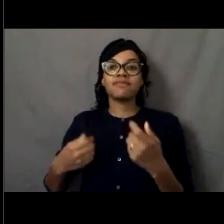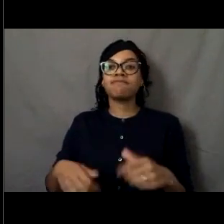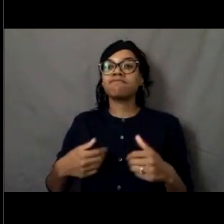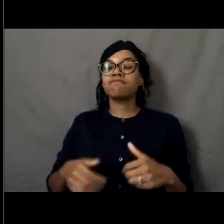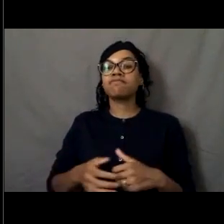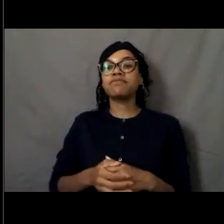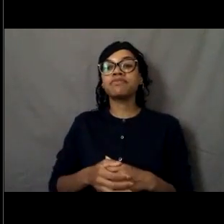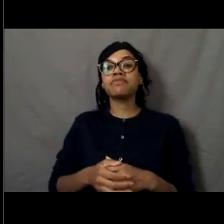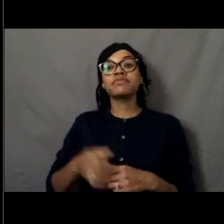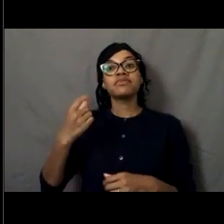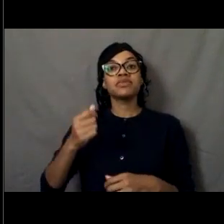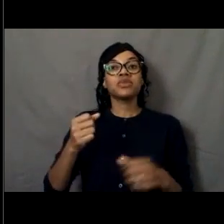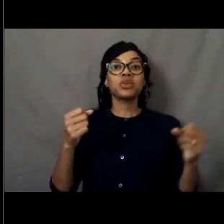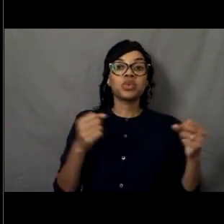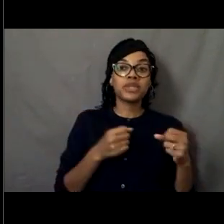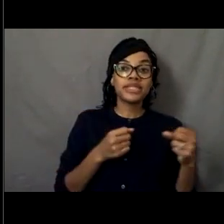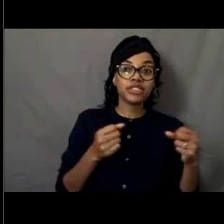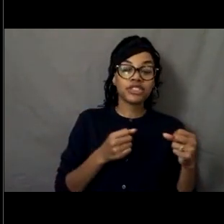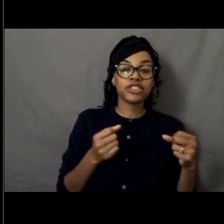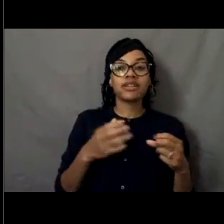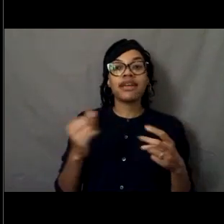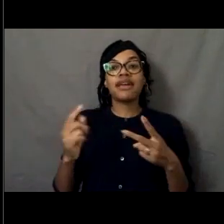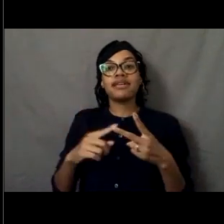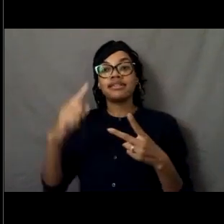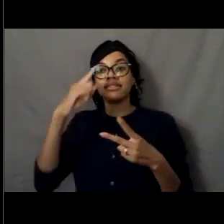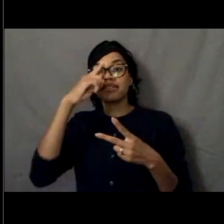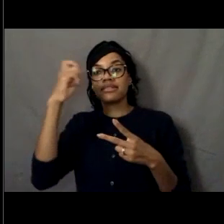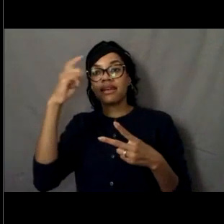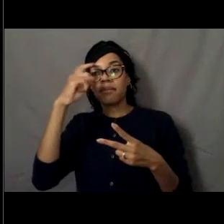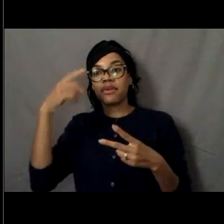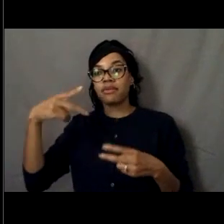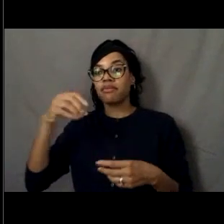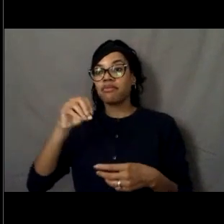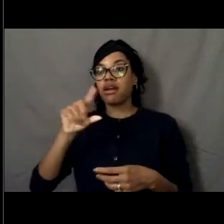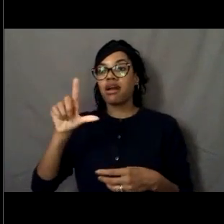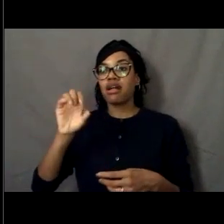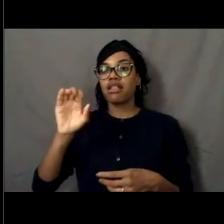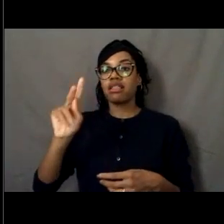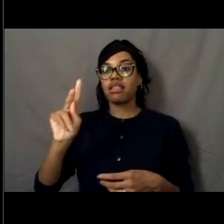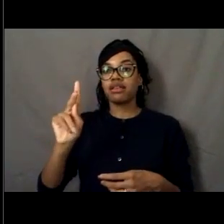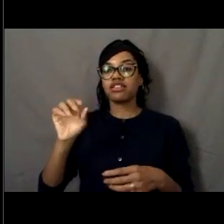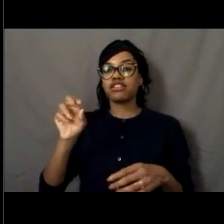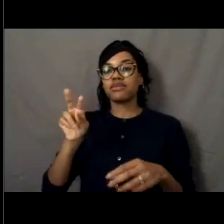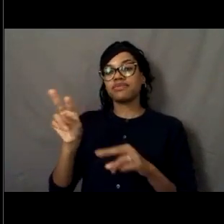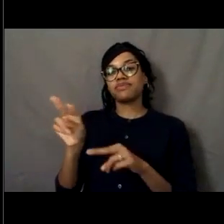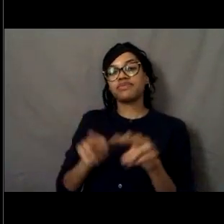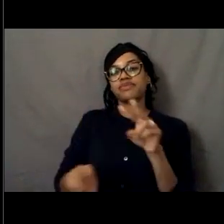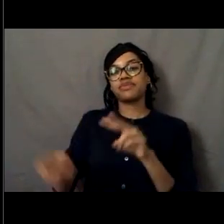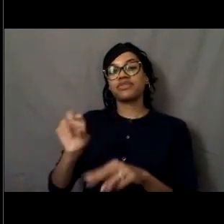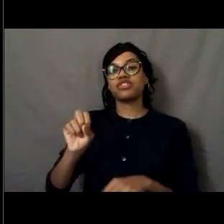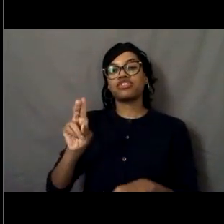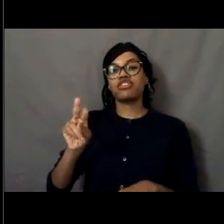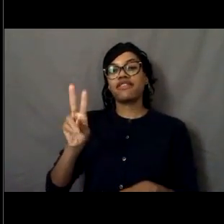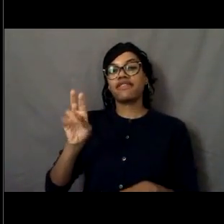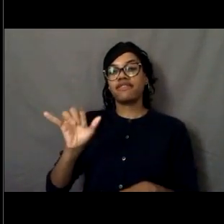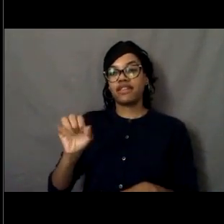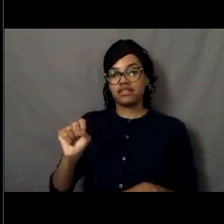and the Summer Pollock surveys with the Alaska Fisheries Science Center. And I just want to point out that actually Dyson left Kodiak